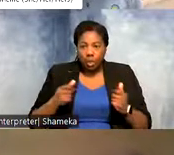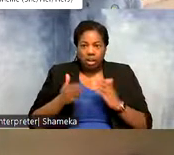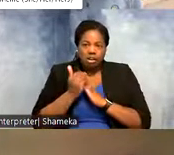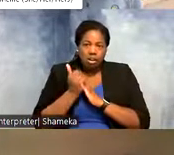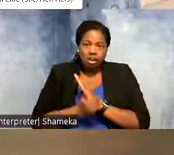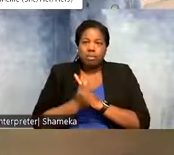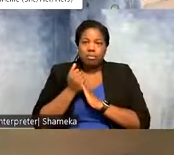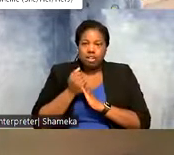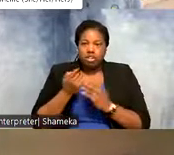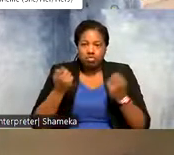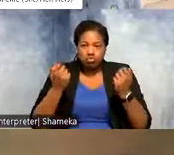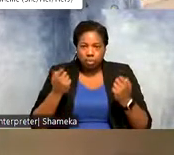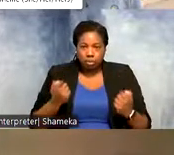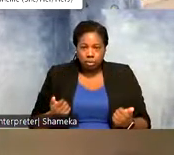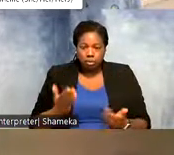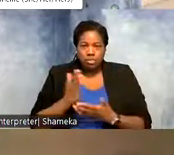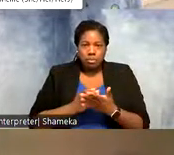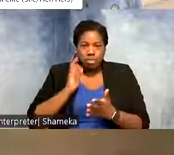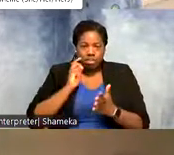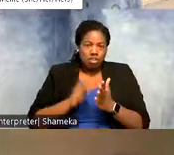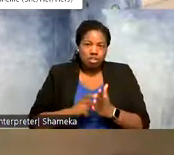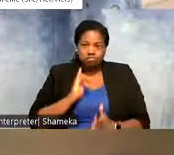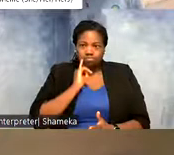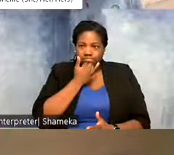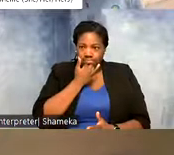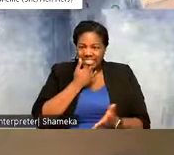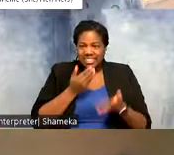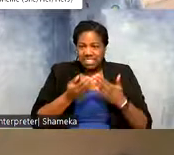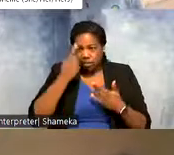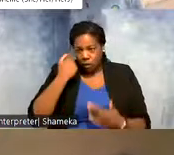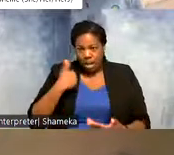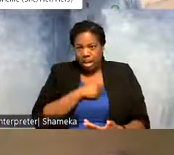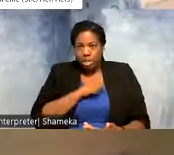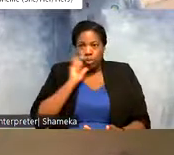to remove some of these detections and that makes it easier for us so we don't have to do it by hand.